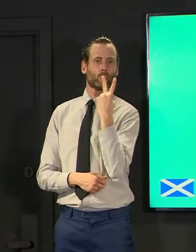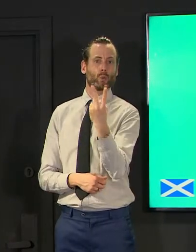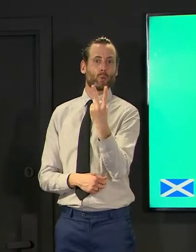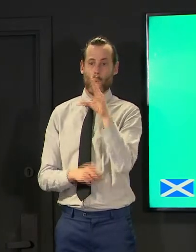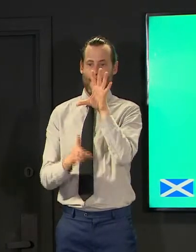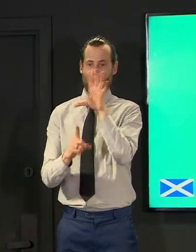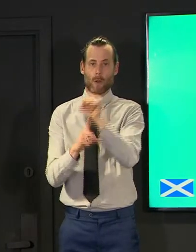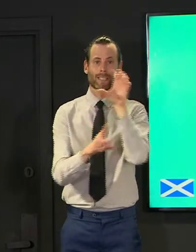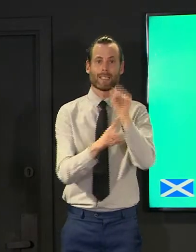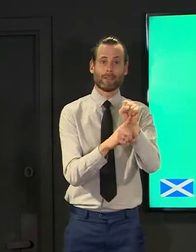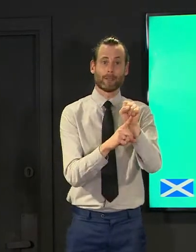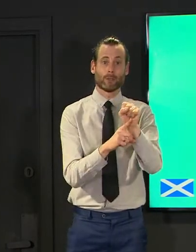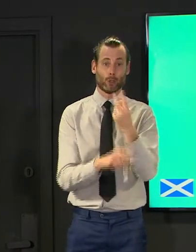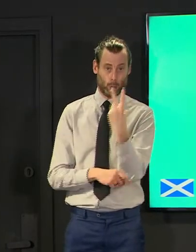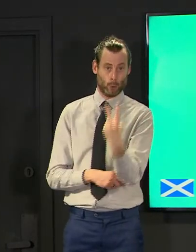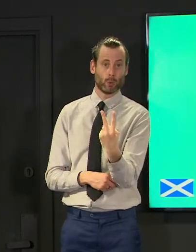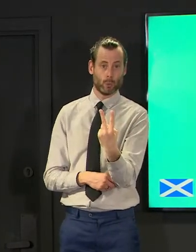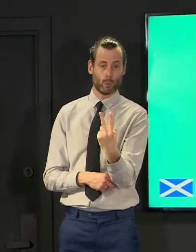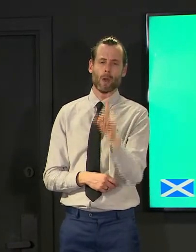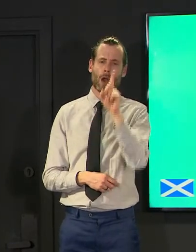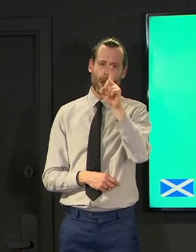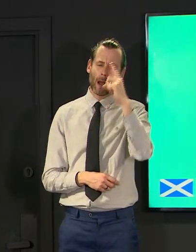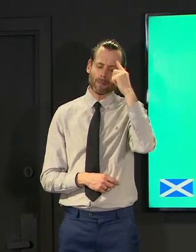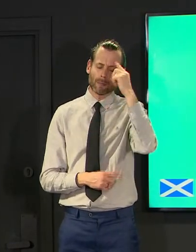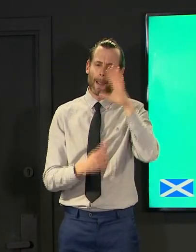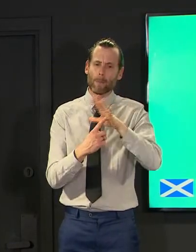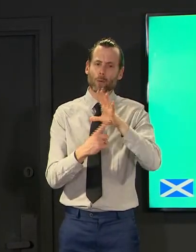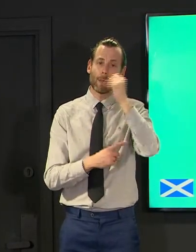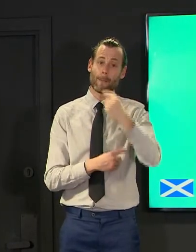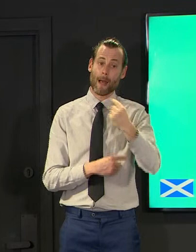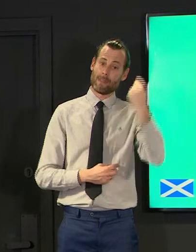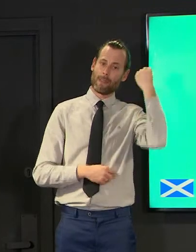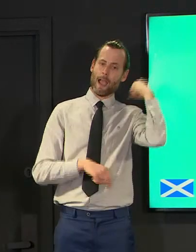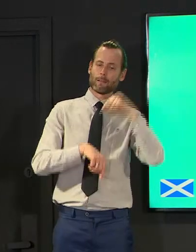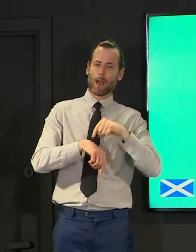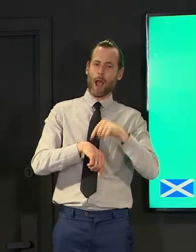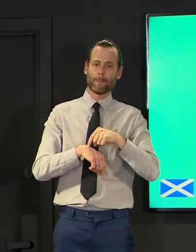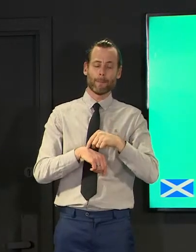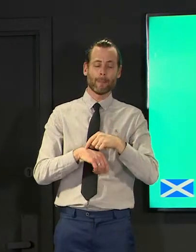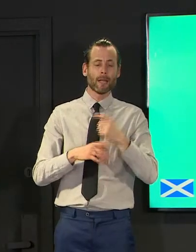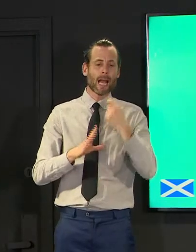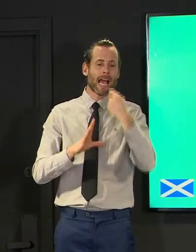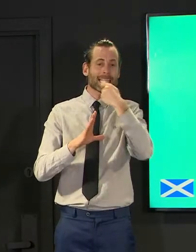testing as much as we're testing now that point is fair but we were testing a lot admissions